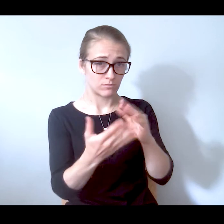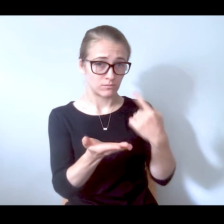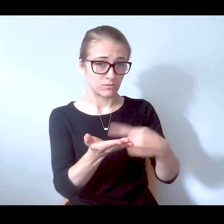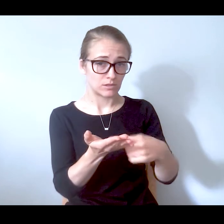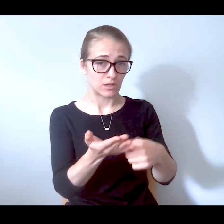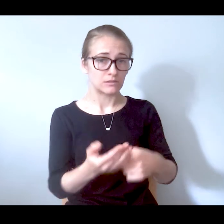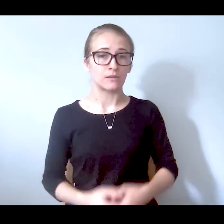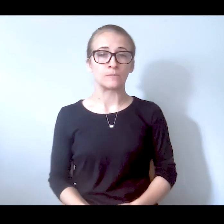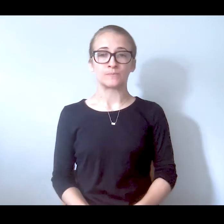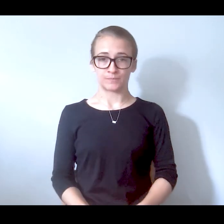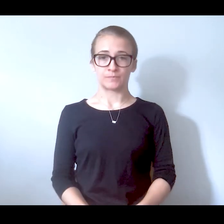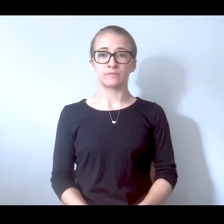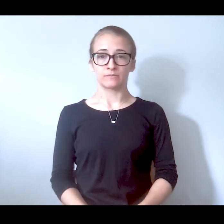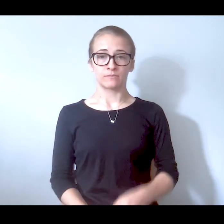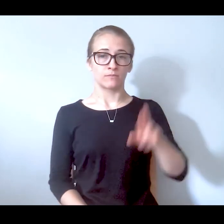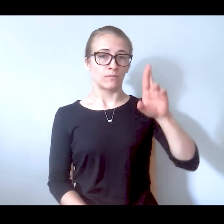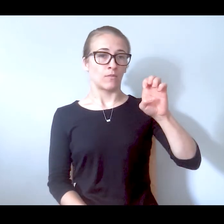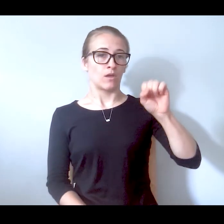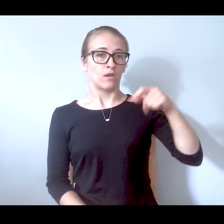Yeah. I mean, the respite centers are